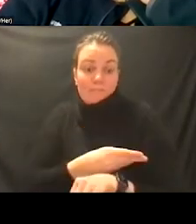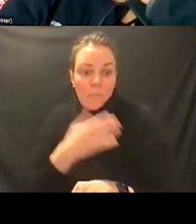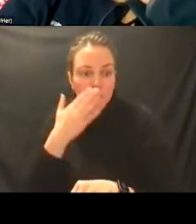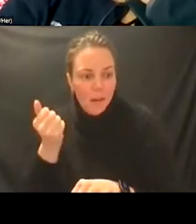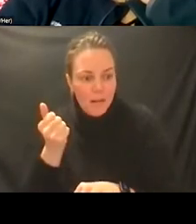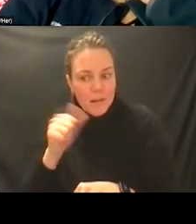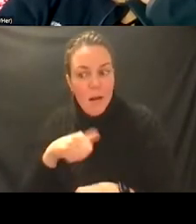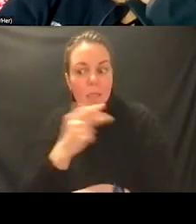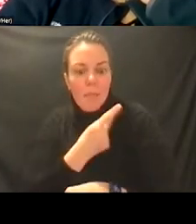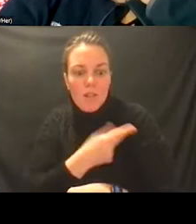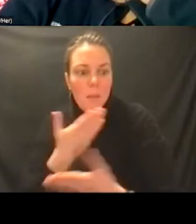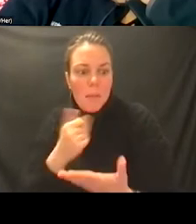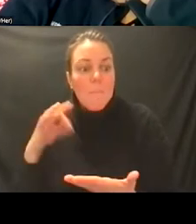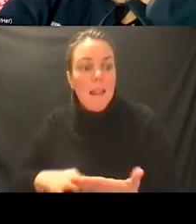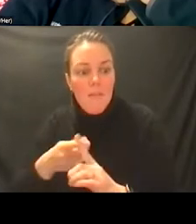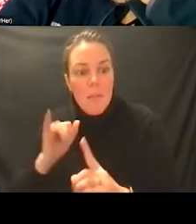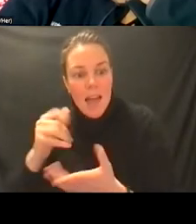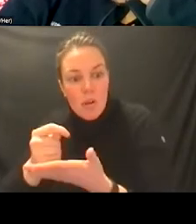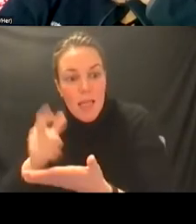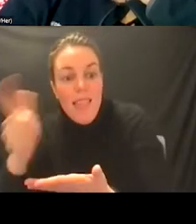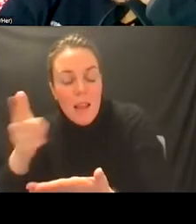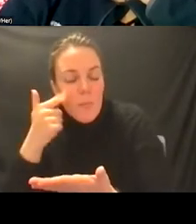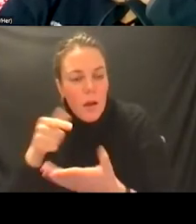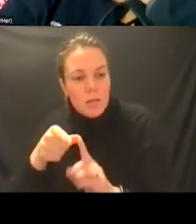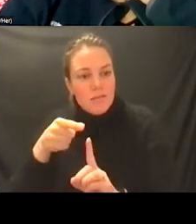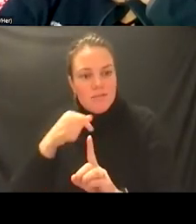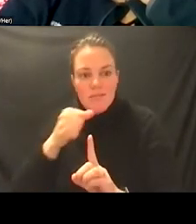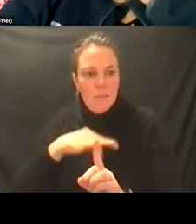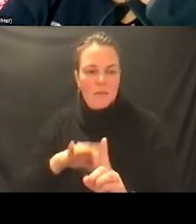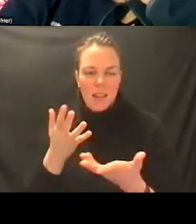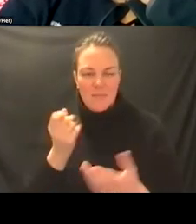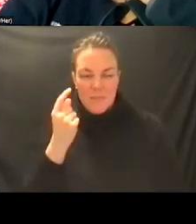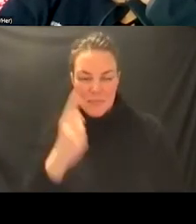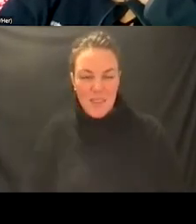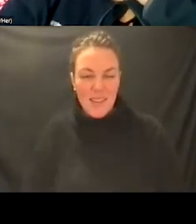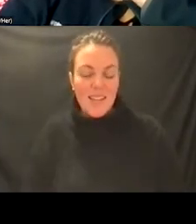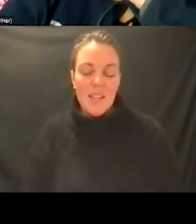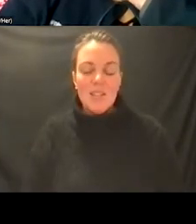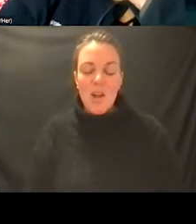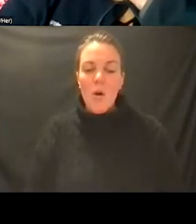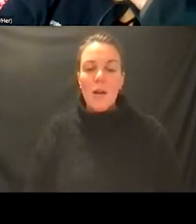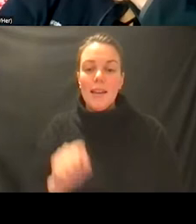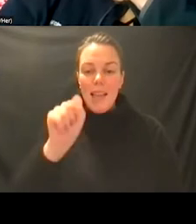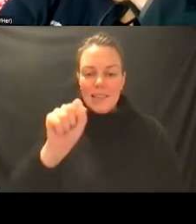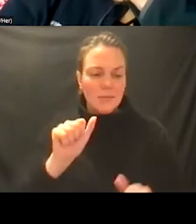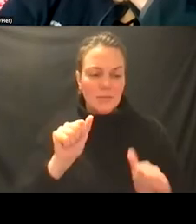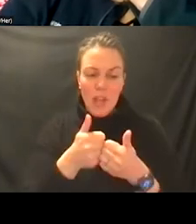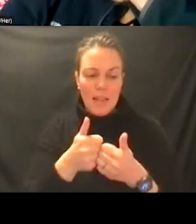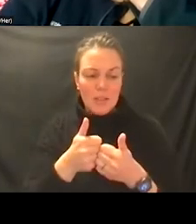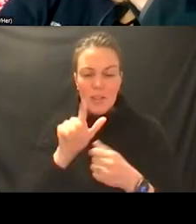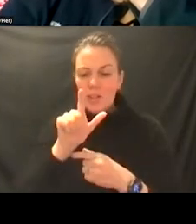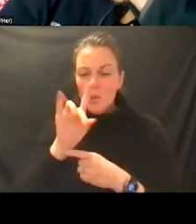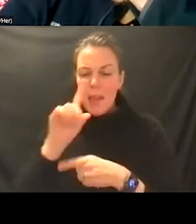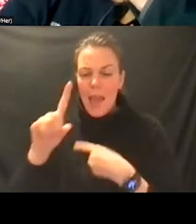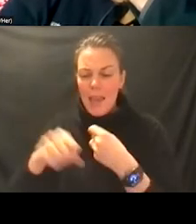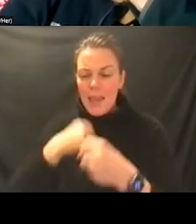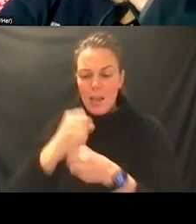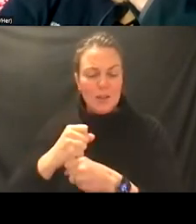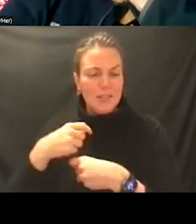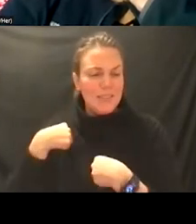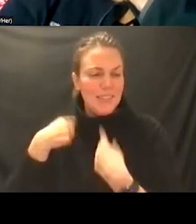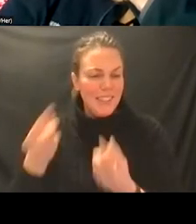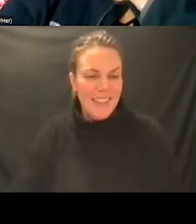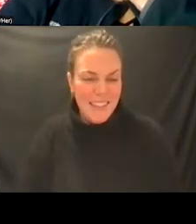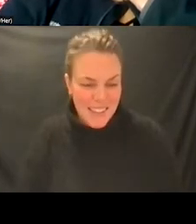have benefit from that treatment later on so it's been a challenging 28 years but um certainly i've